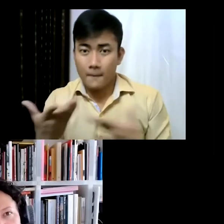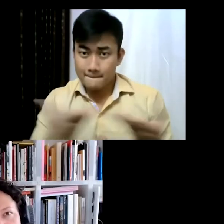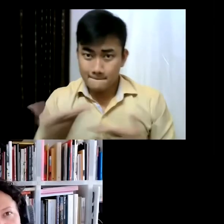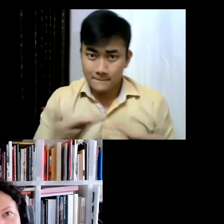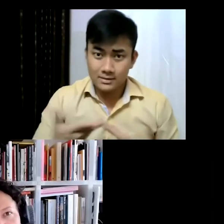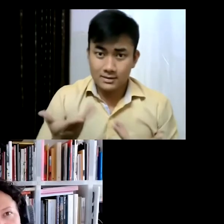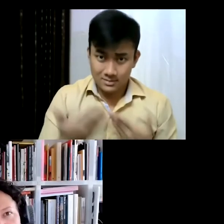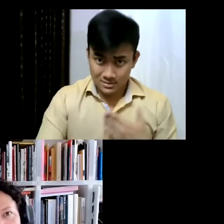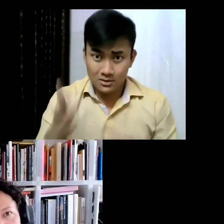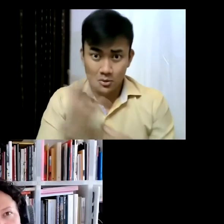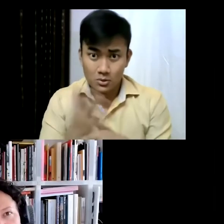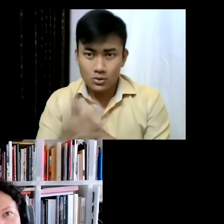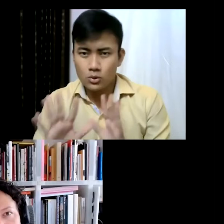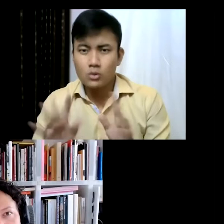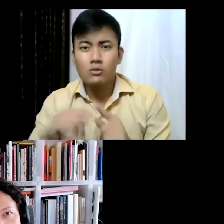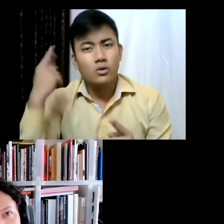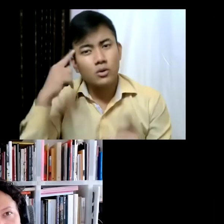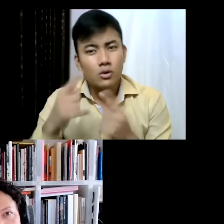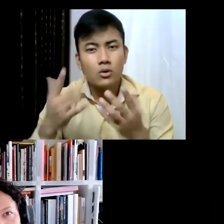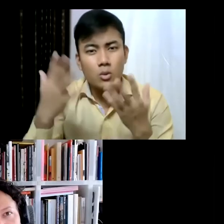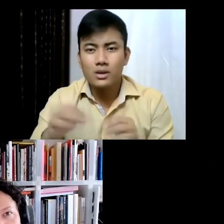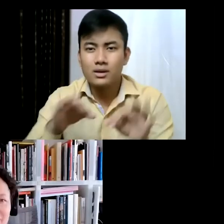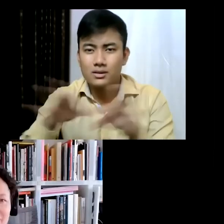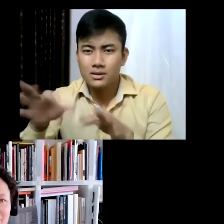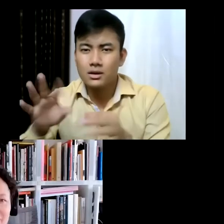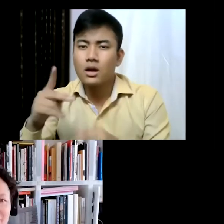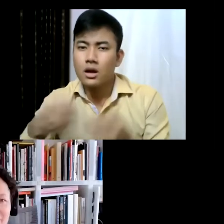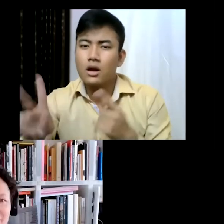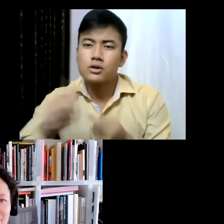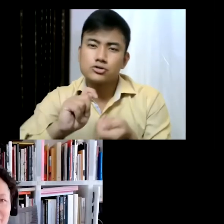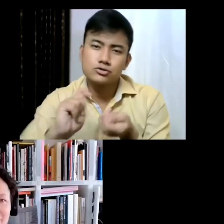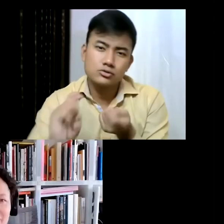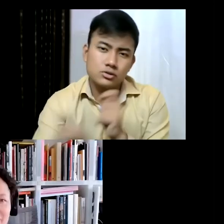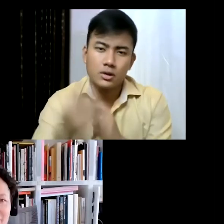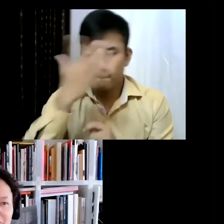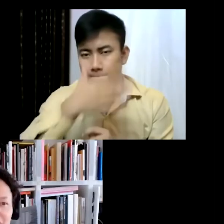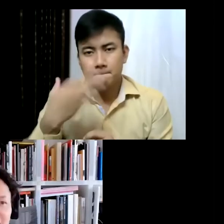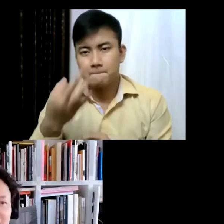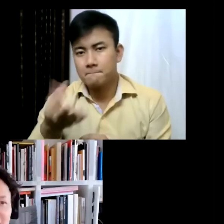but the goal was to recreate what surrounds these big art fairs in terms of cultural